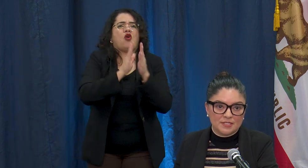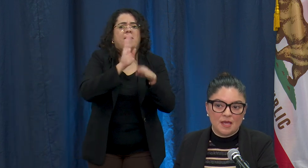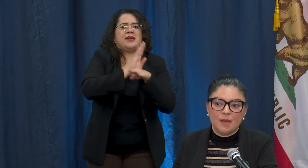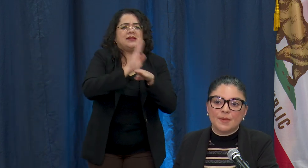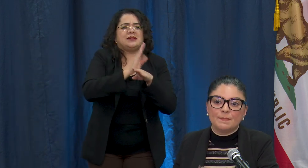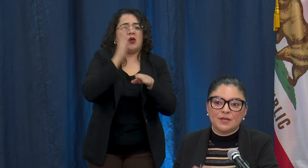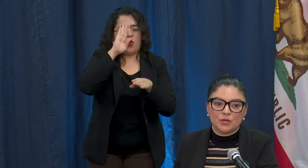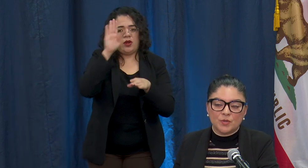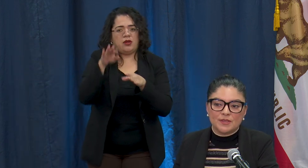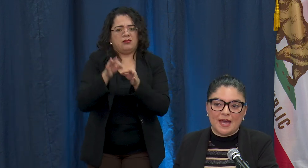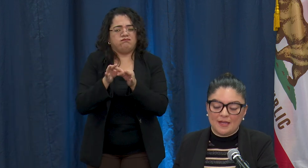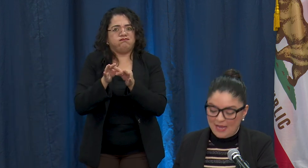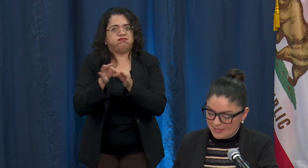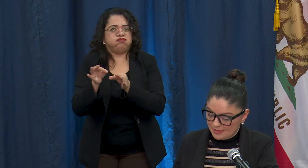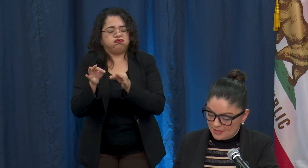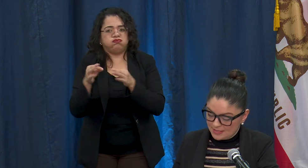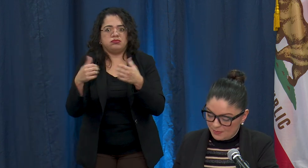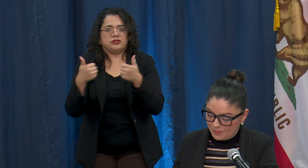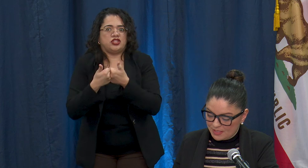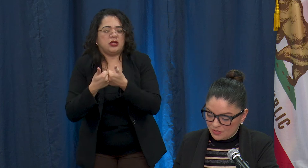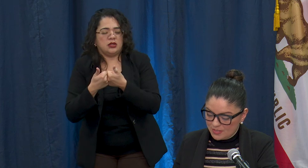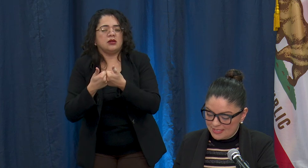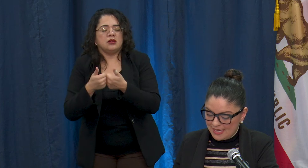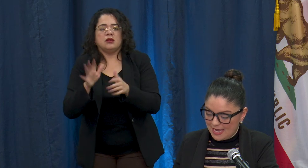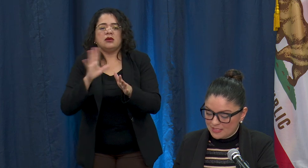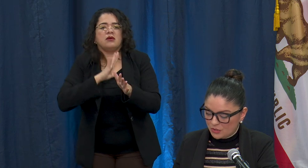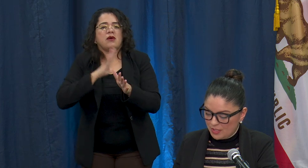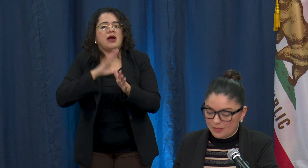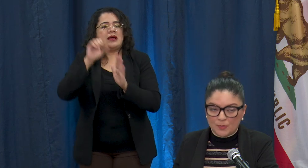but mirrored with that and as a supplemental the state has created a